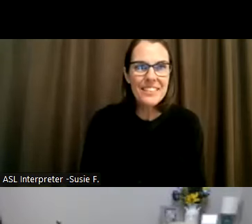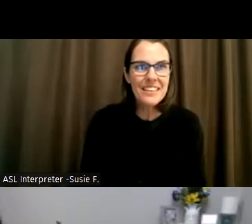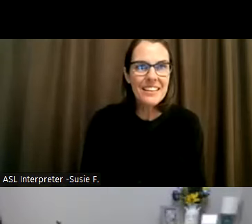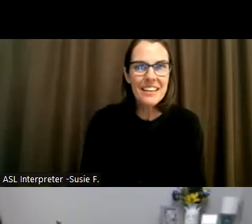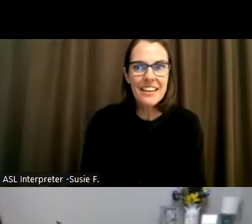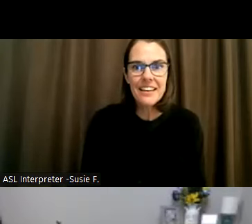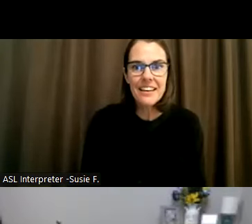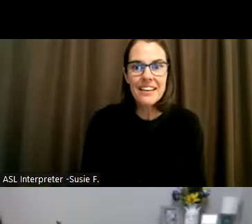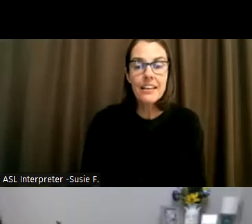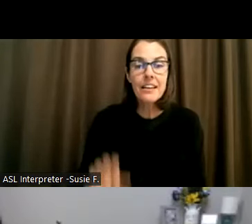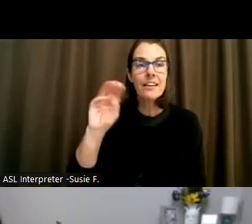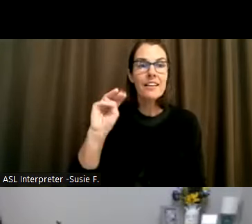Oh, Mark. I turn it over to Mark.